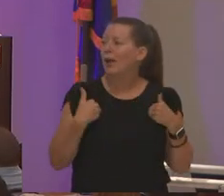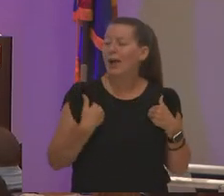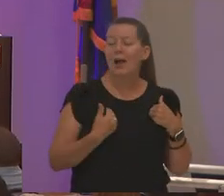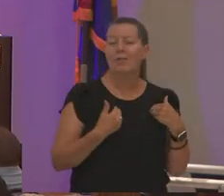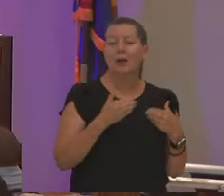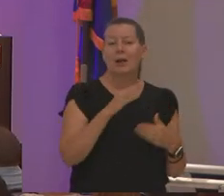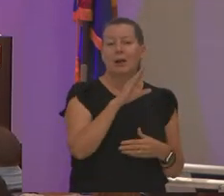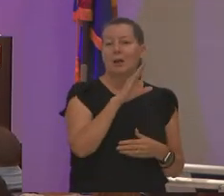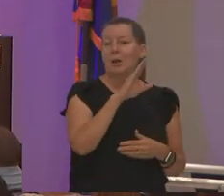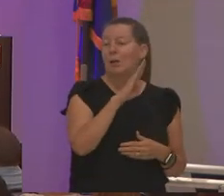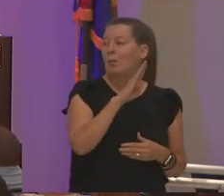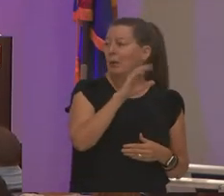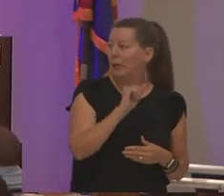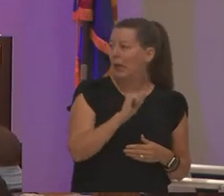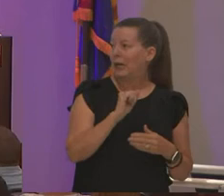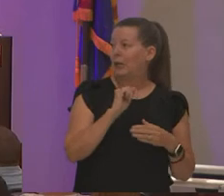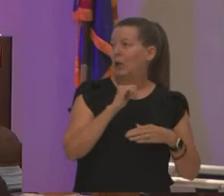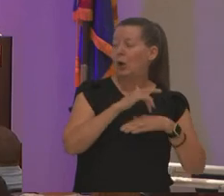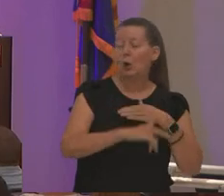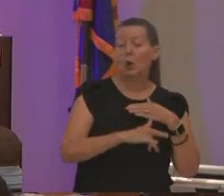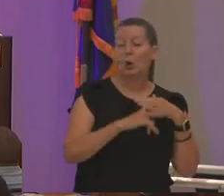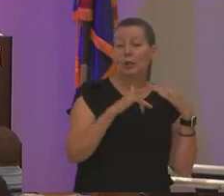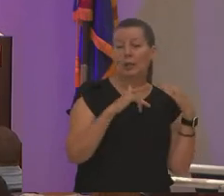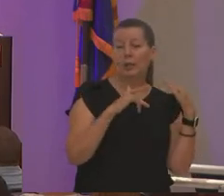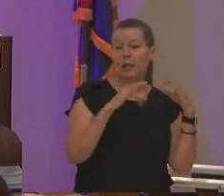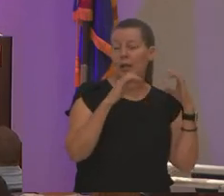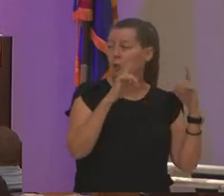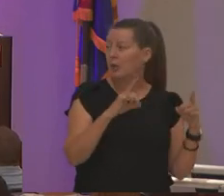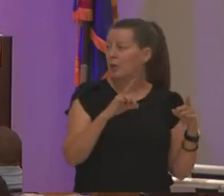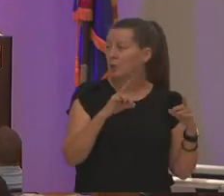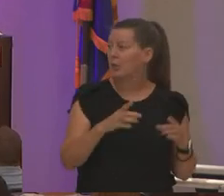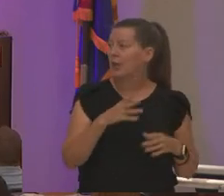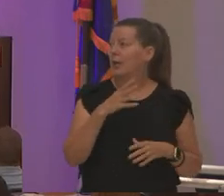early childhood education dual language and applied and also a bachelor's of applied science